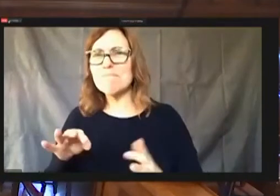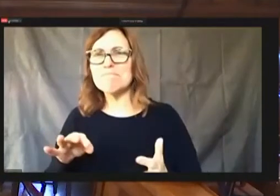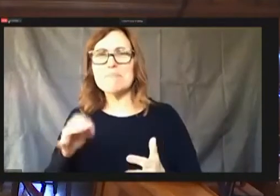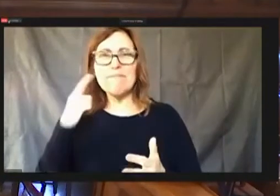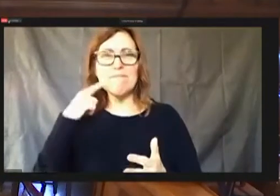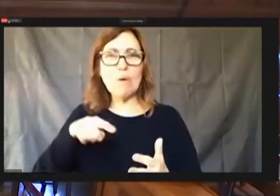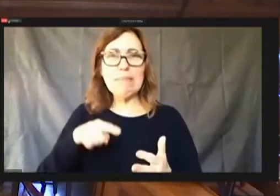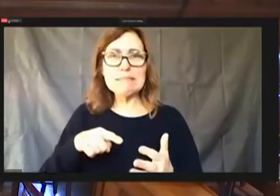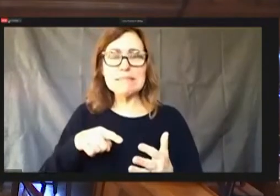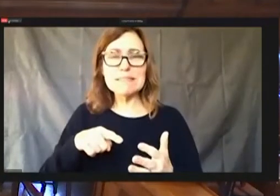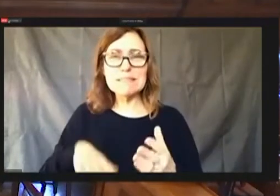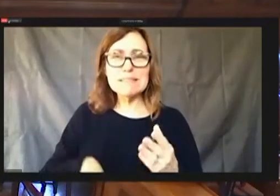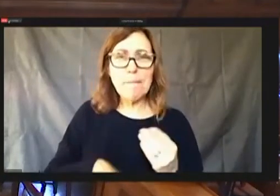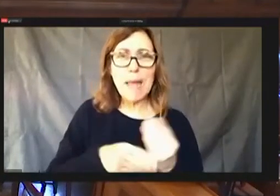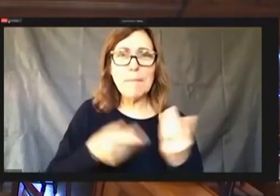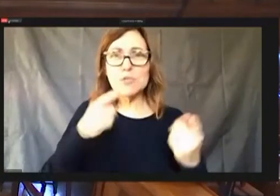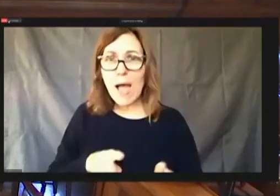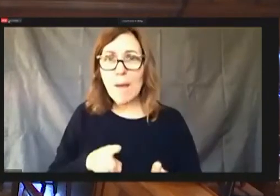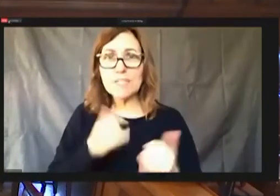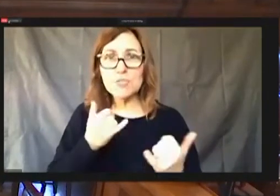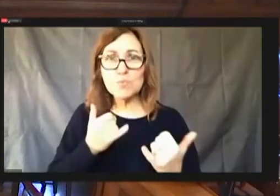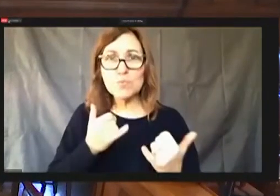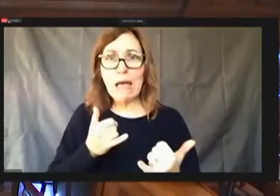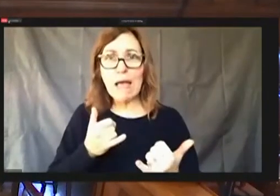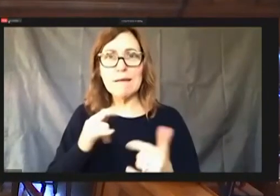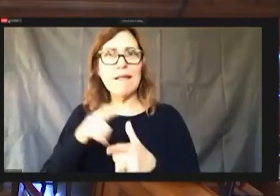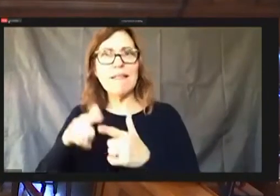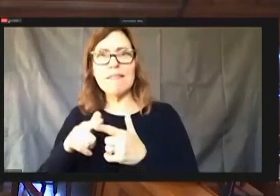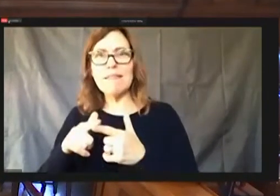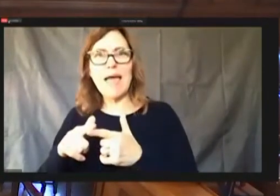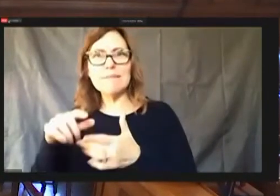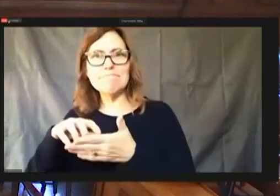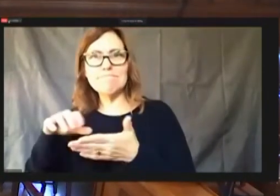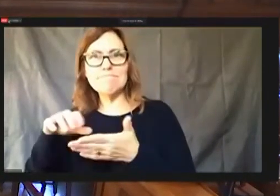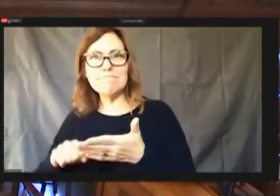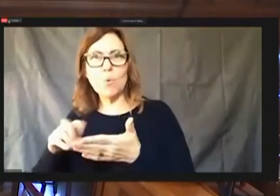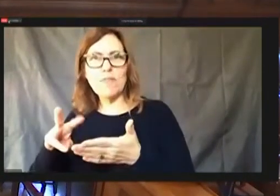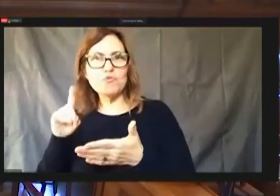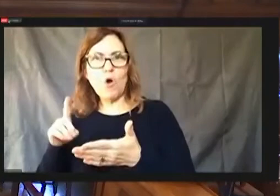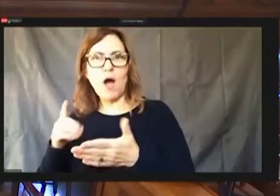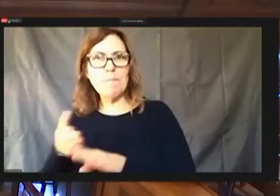it today and then withdraw it before final vote, and then open it up again in January can.